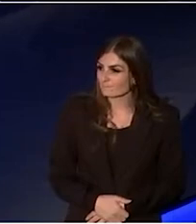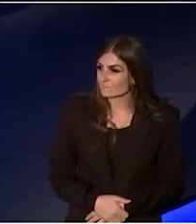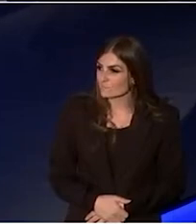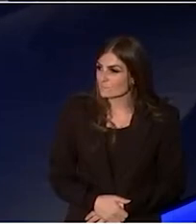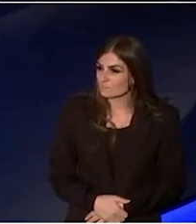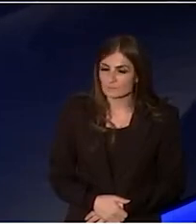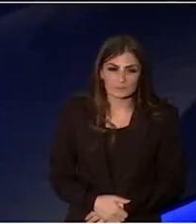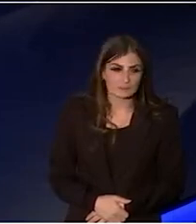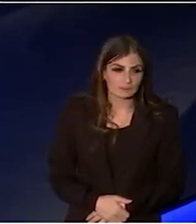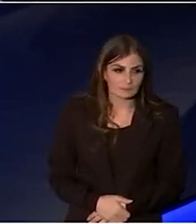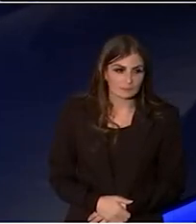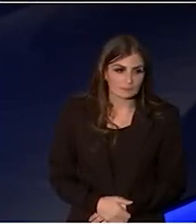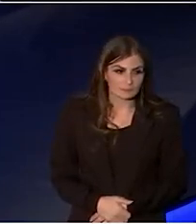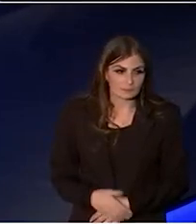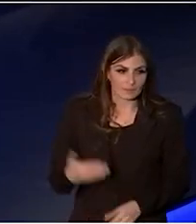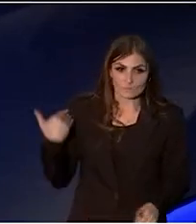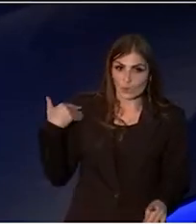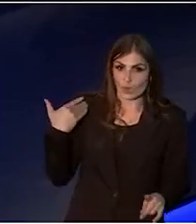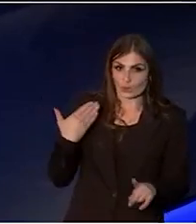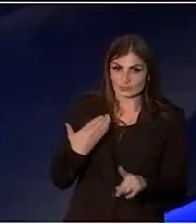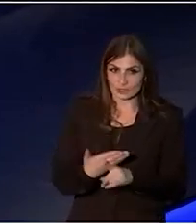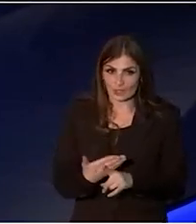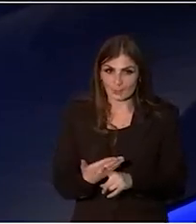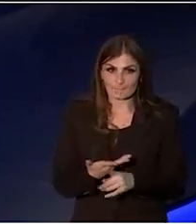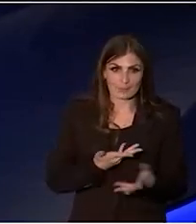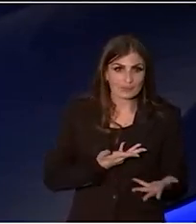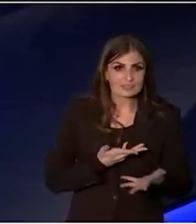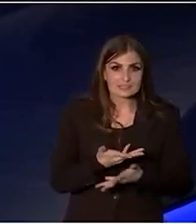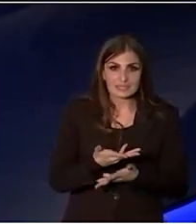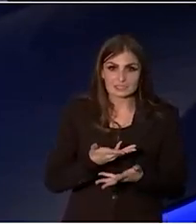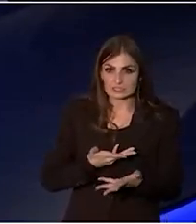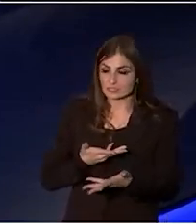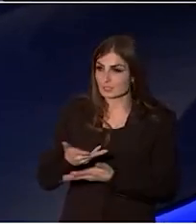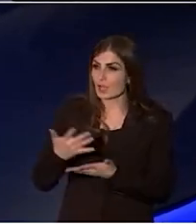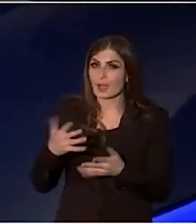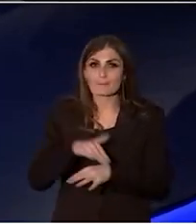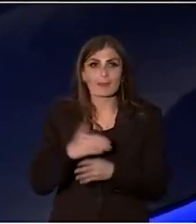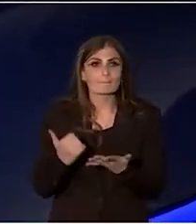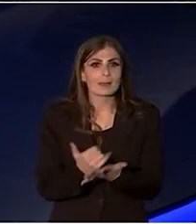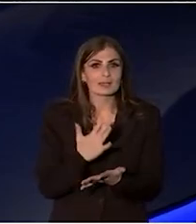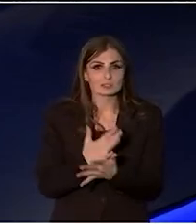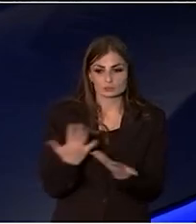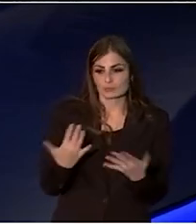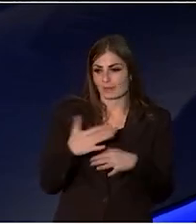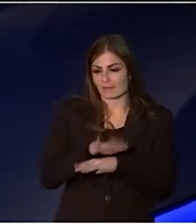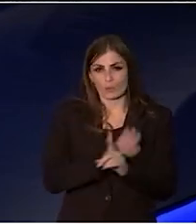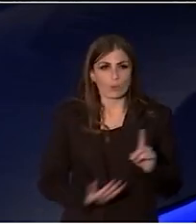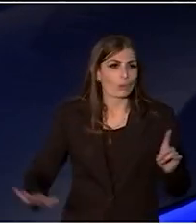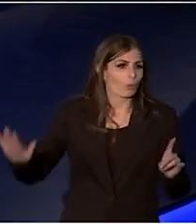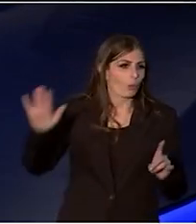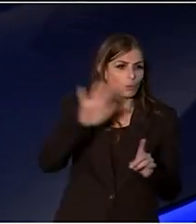For a long time, the whole discussion about making sure we cover the whole of Australia was